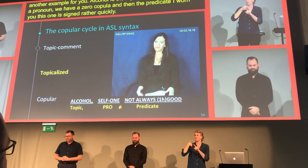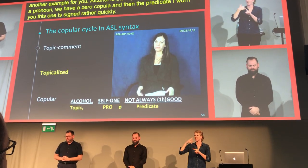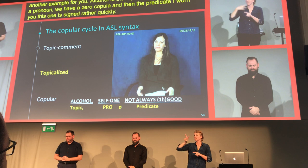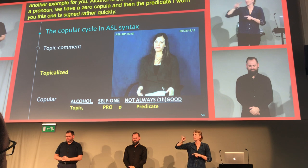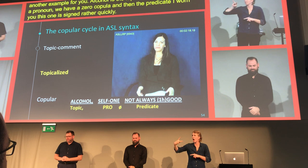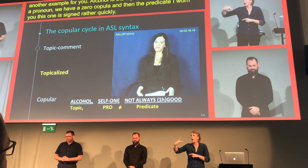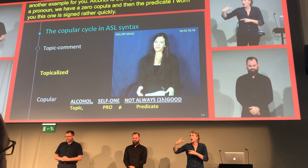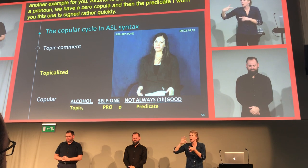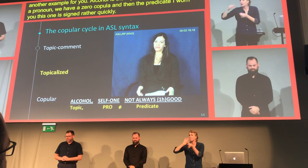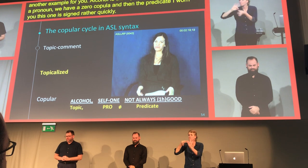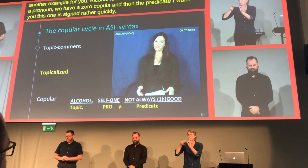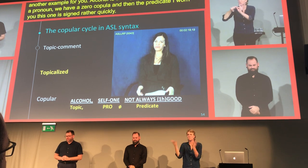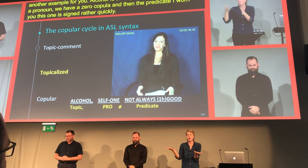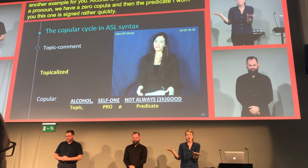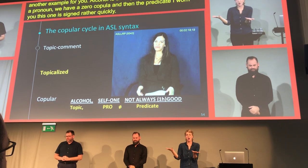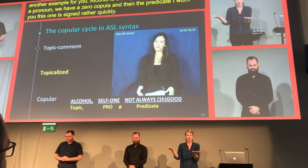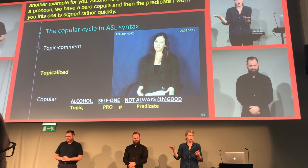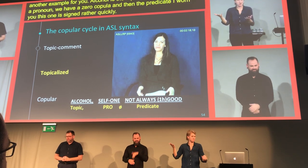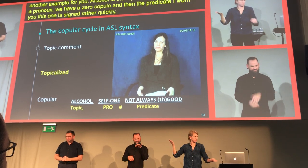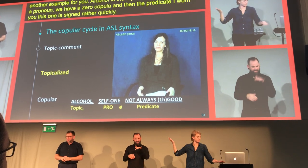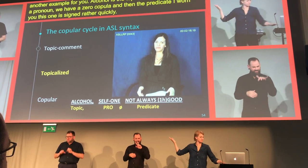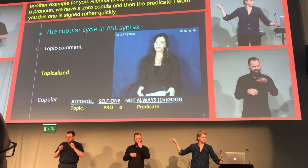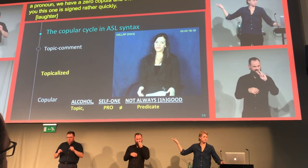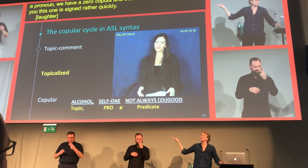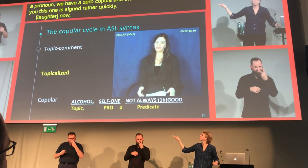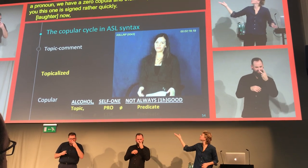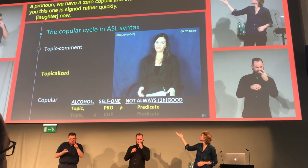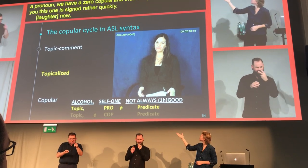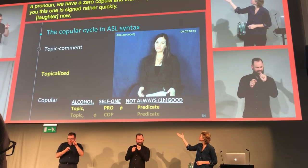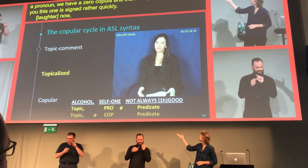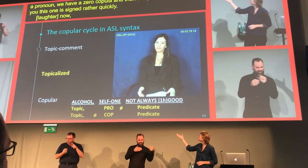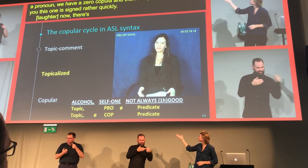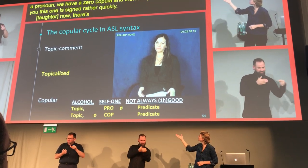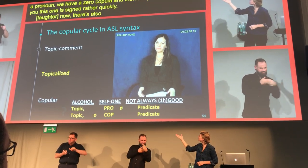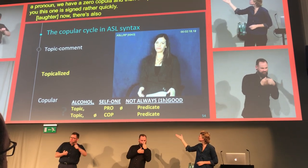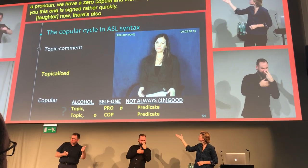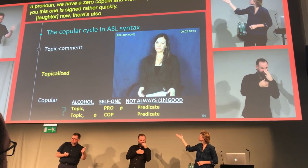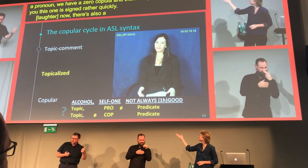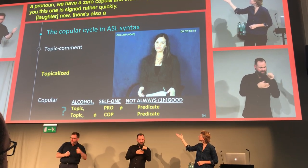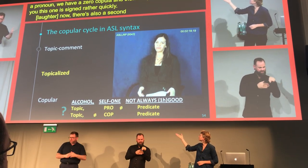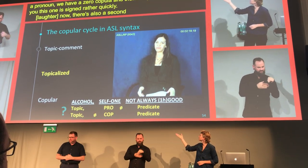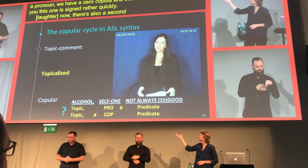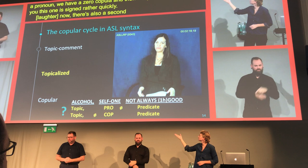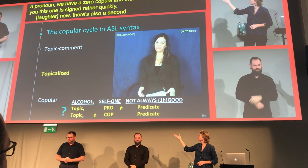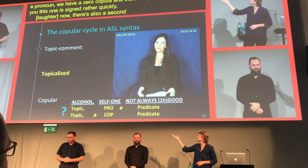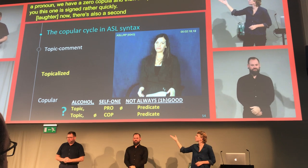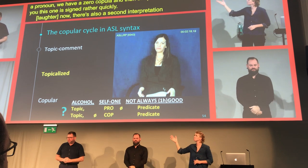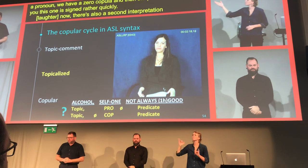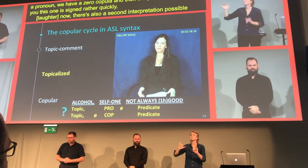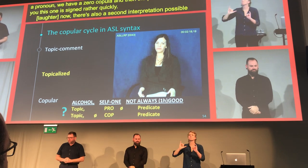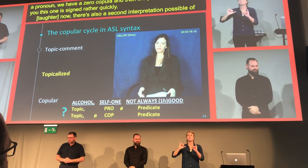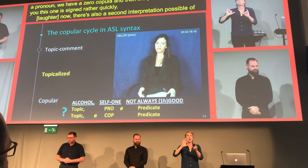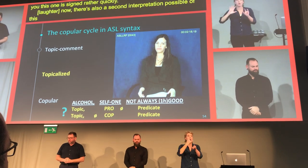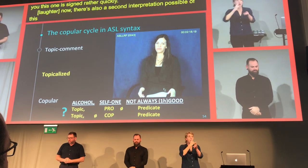Now there's also a second interpretation possible of this same phrase or utterance.